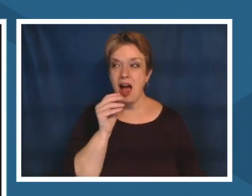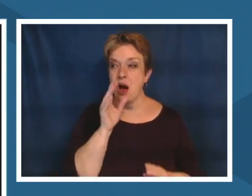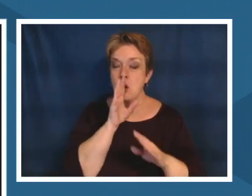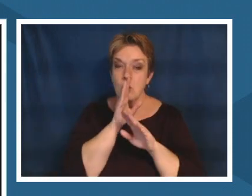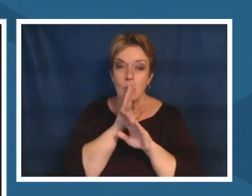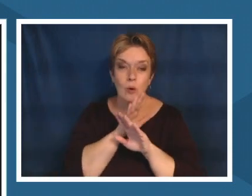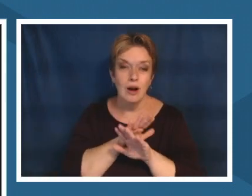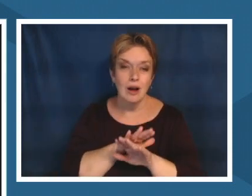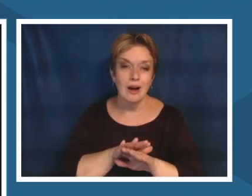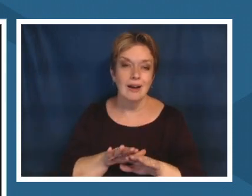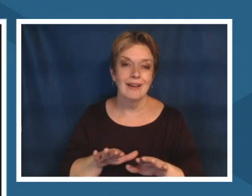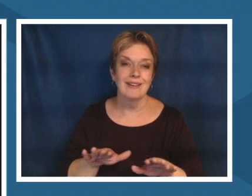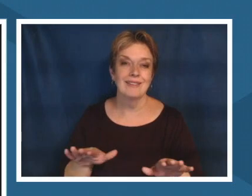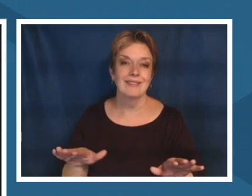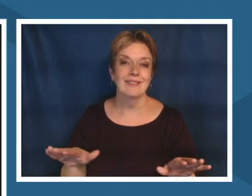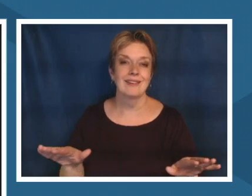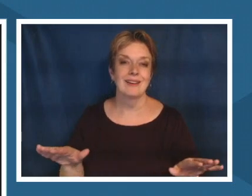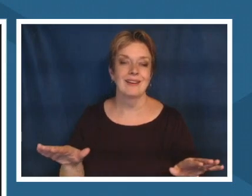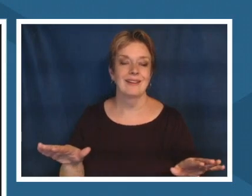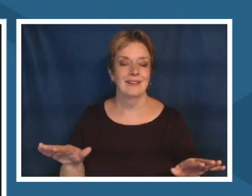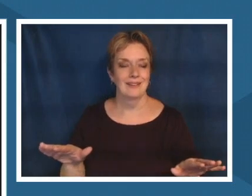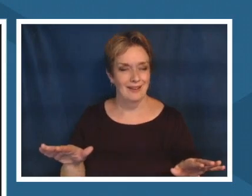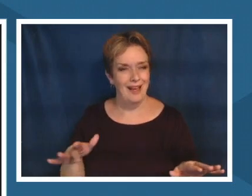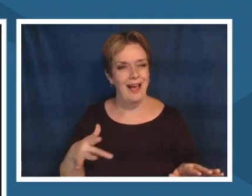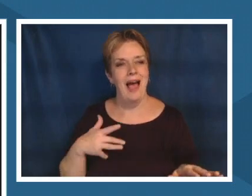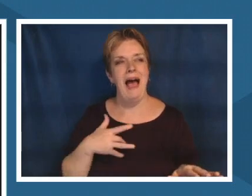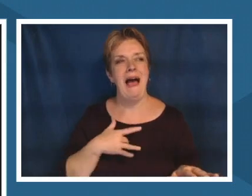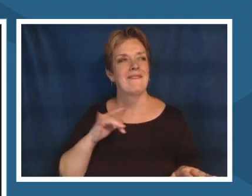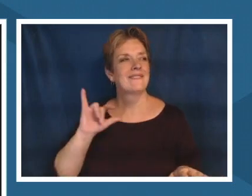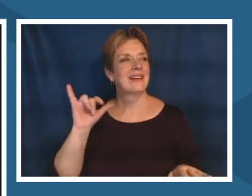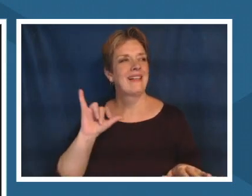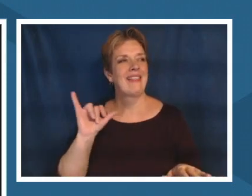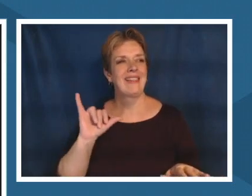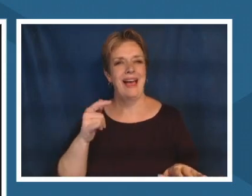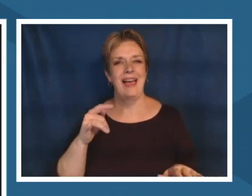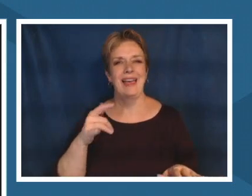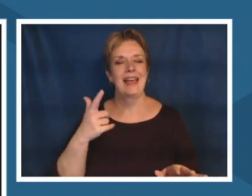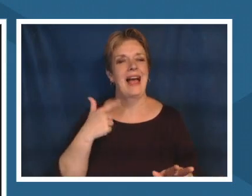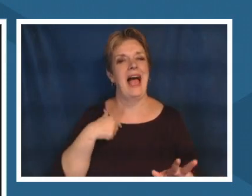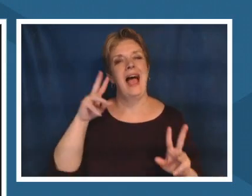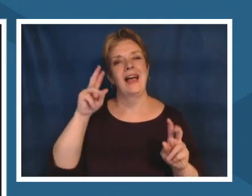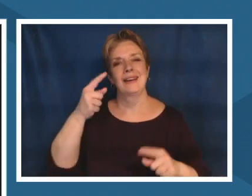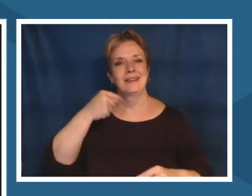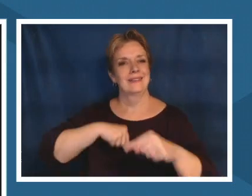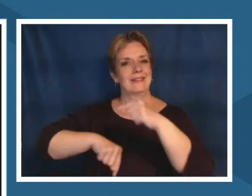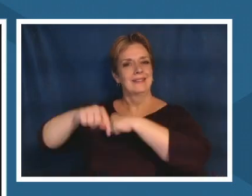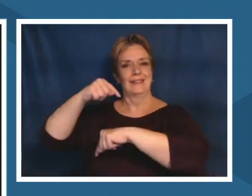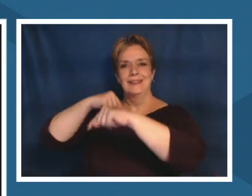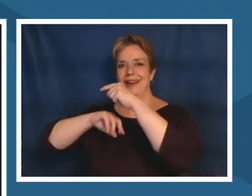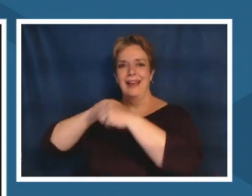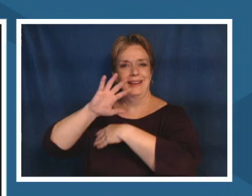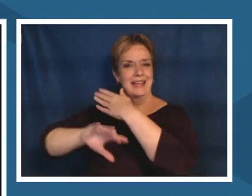it's like stepping back in time